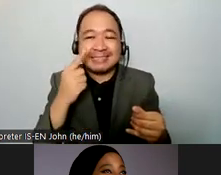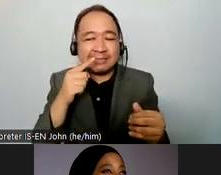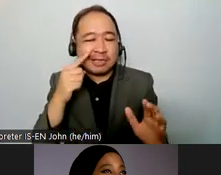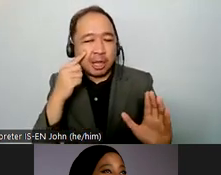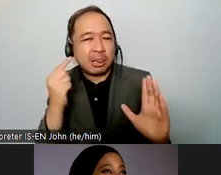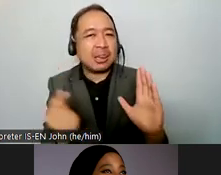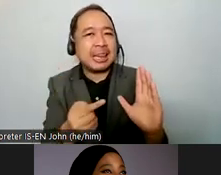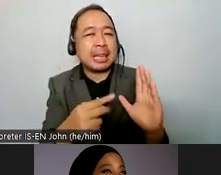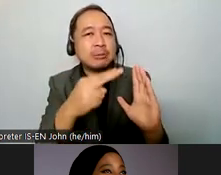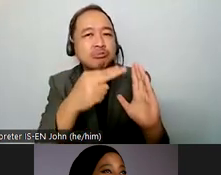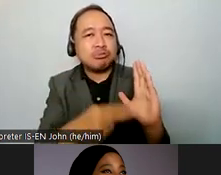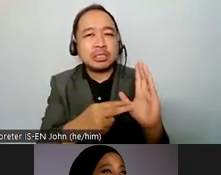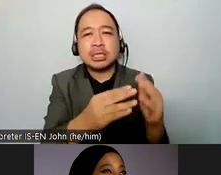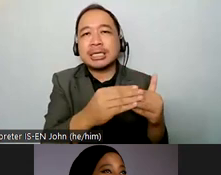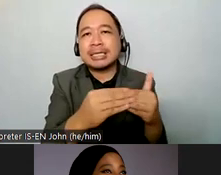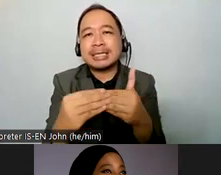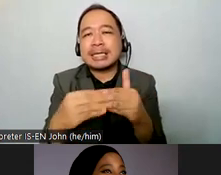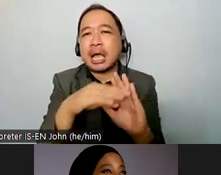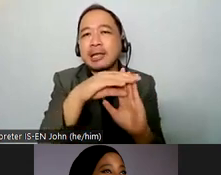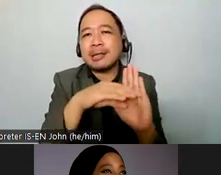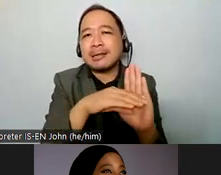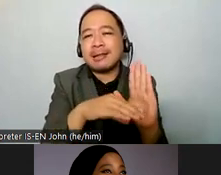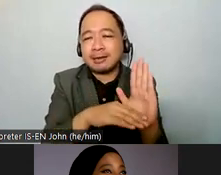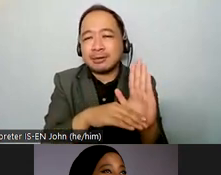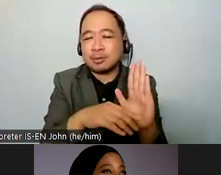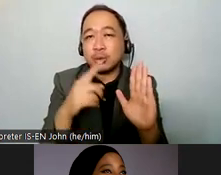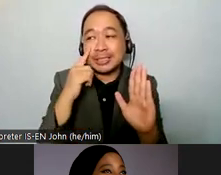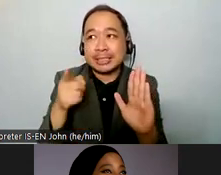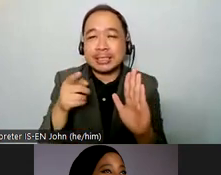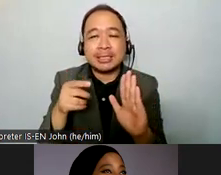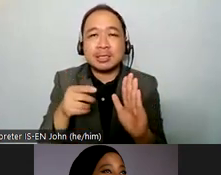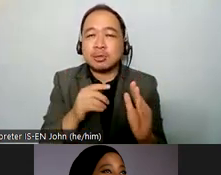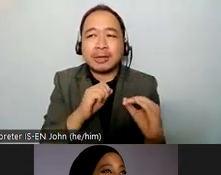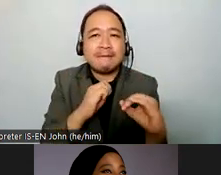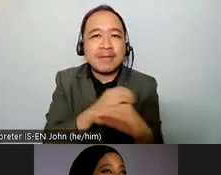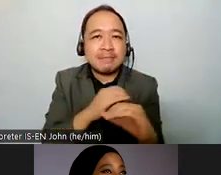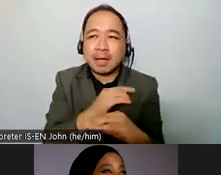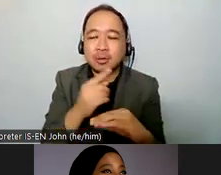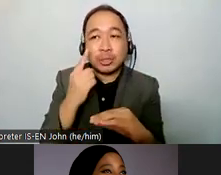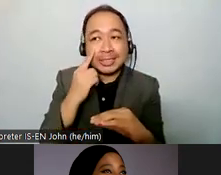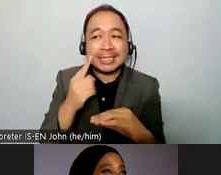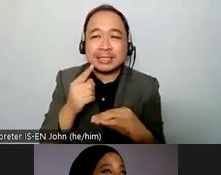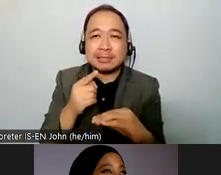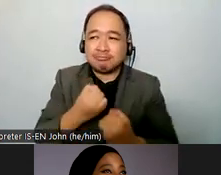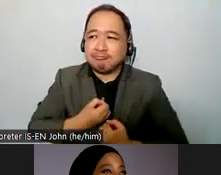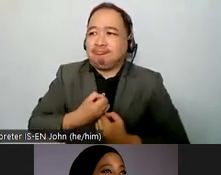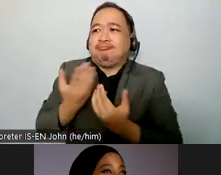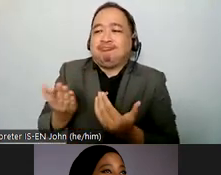really want to hear especially from those who are directly impacted two i think in implementing the